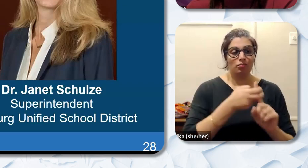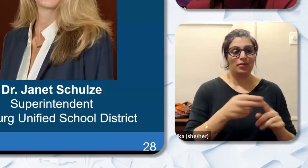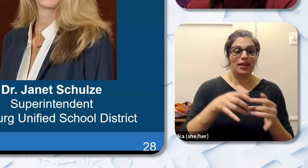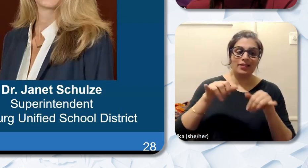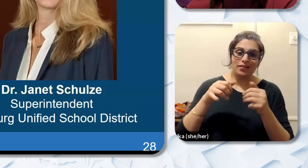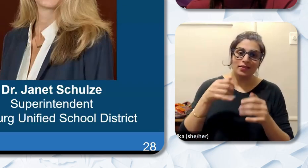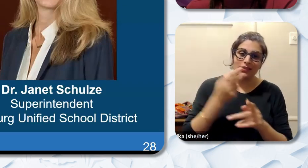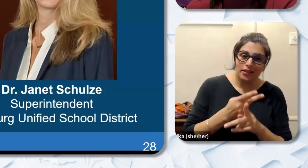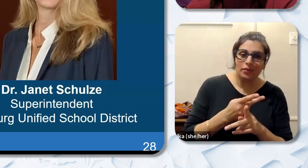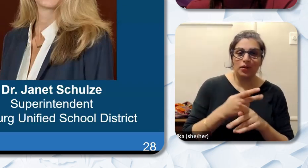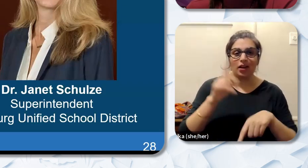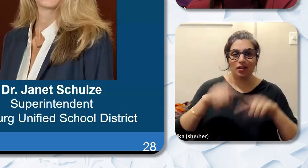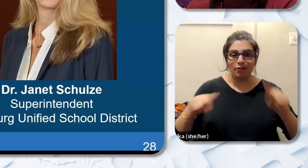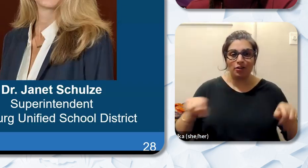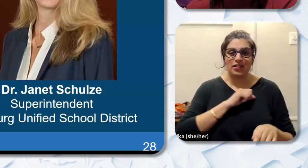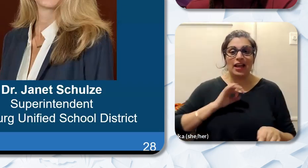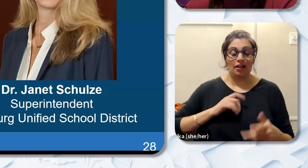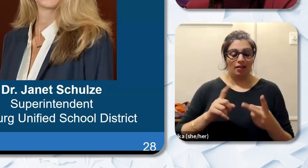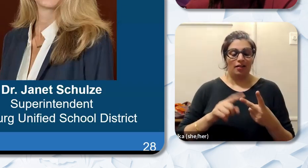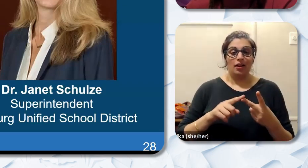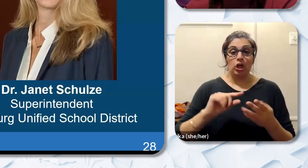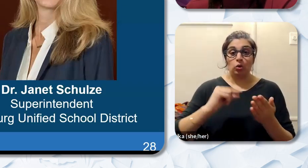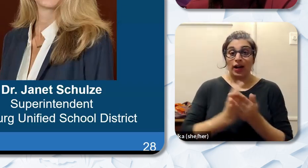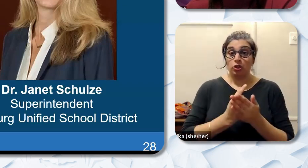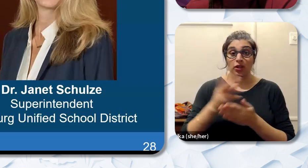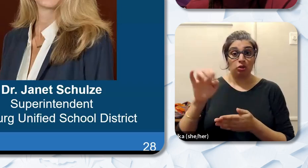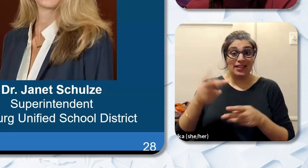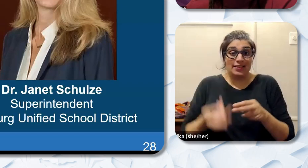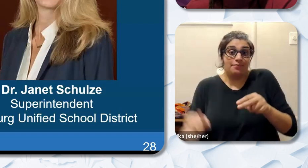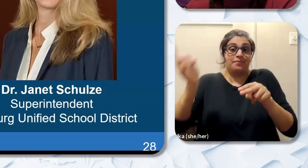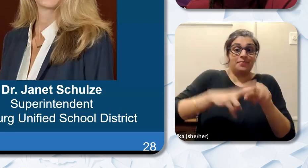Graduation rates have increased by 18%. And the district was recognized by the College